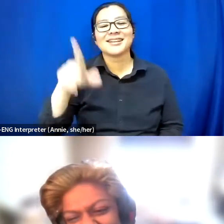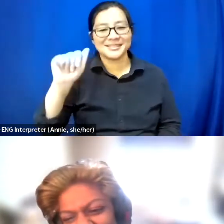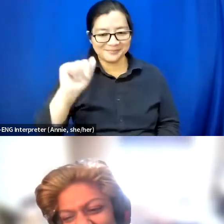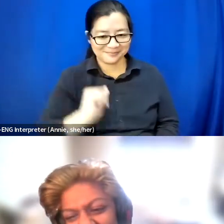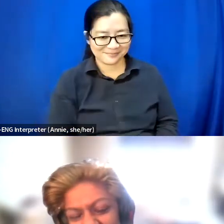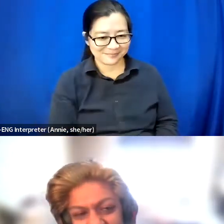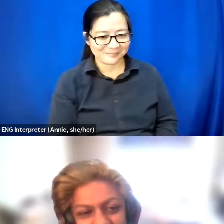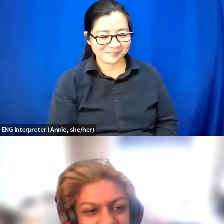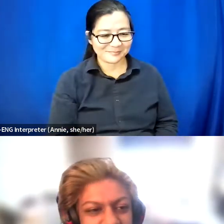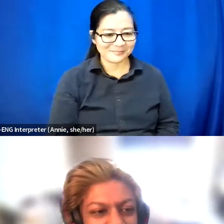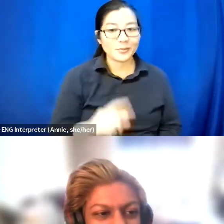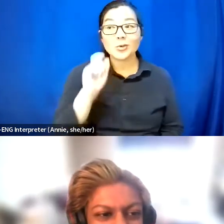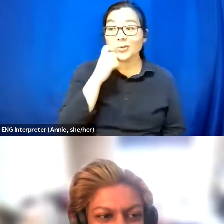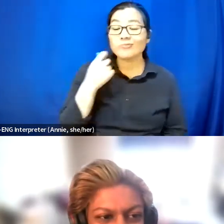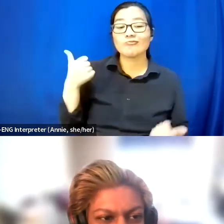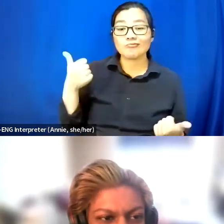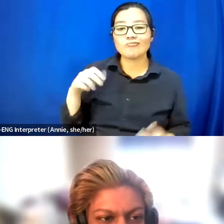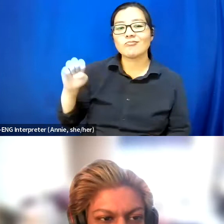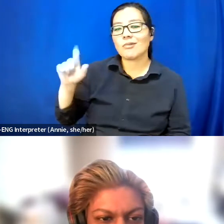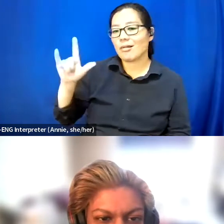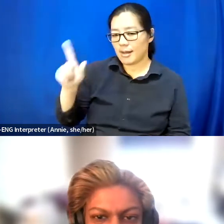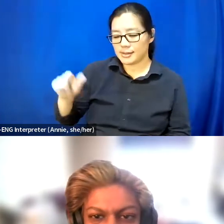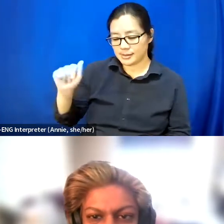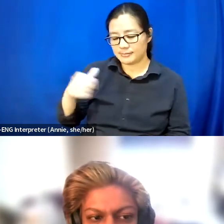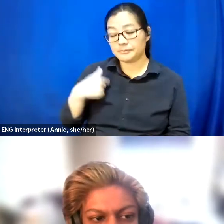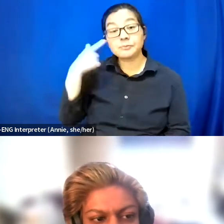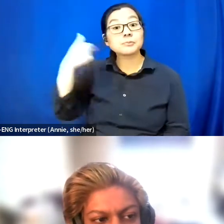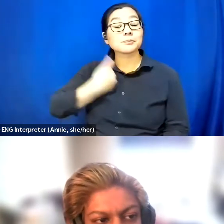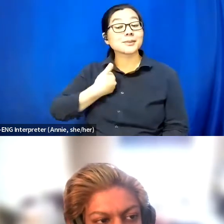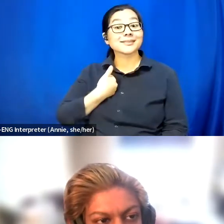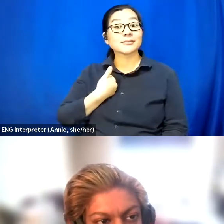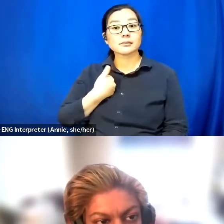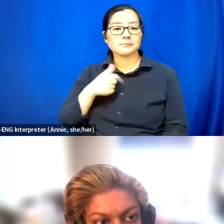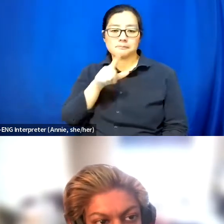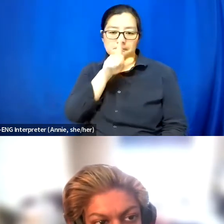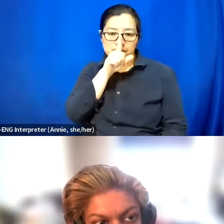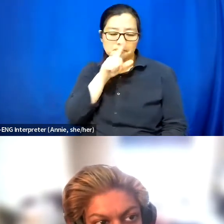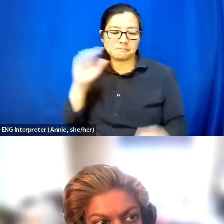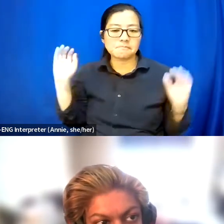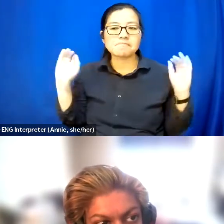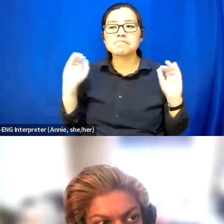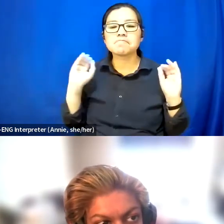For me, I don't necessarily have any kind of set projects